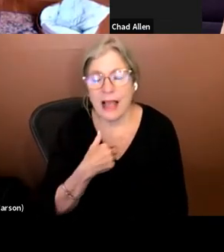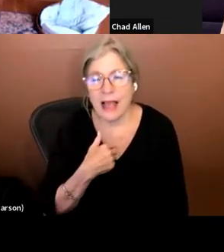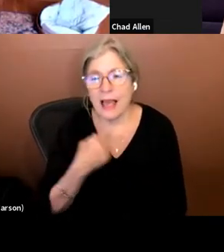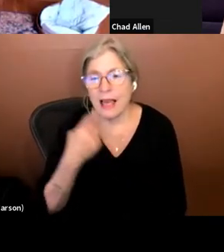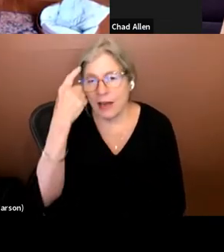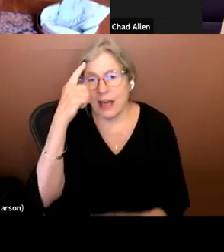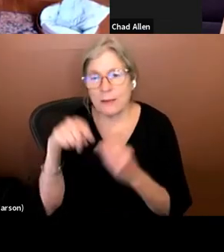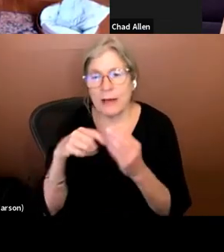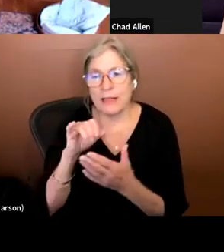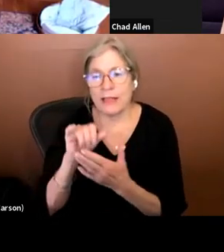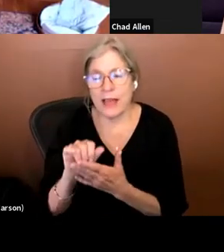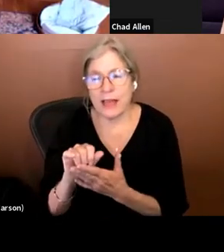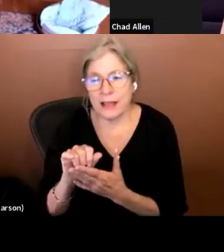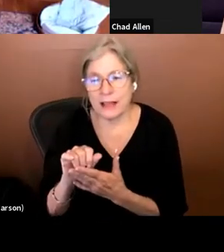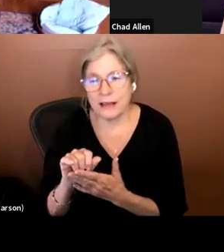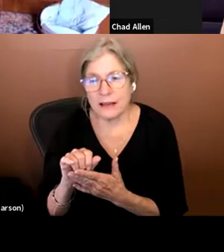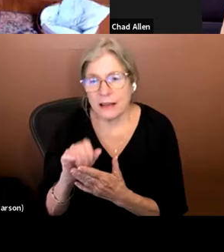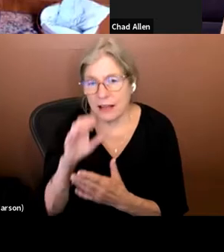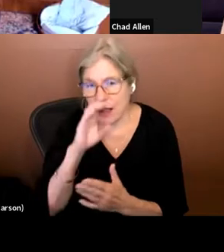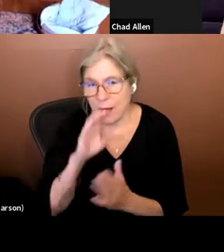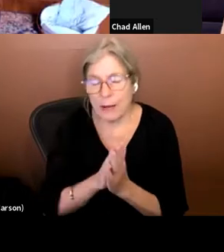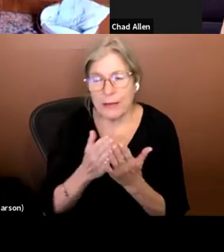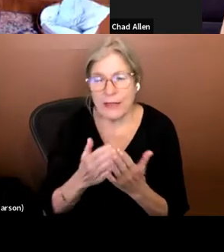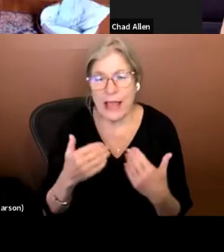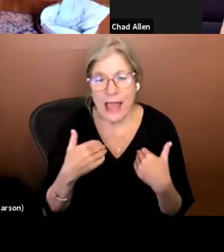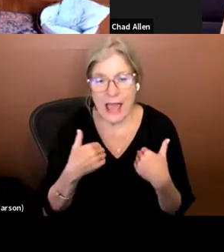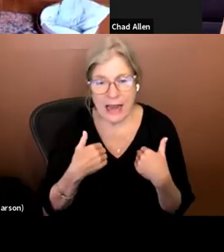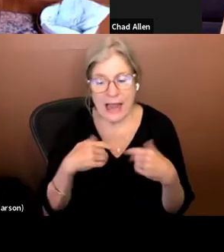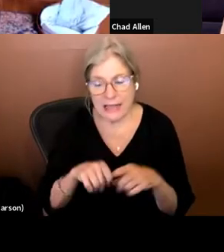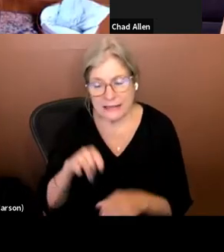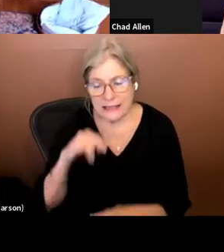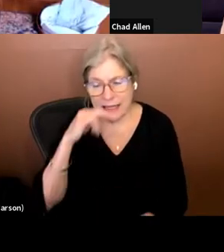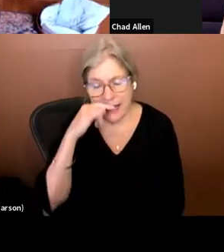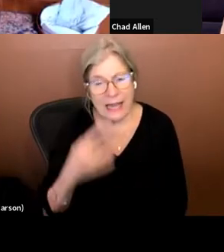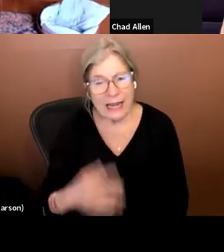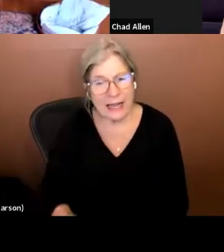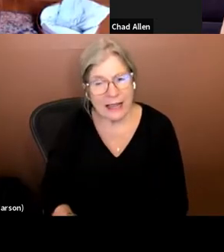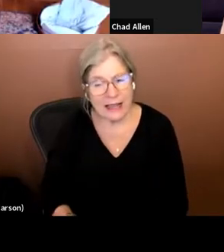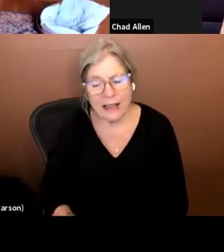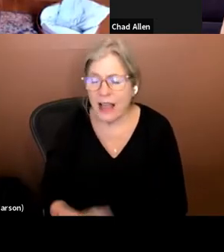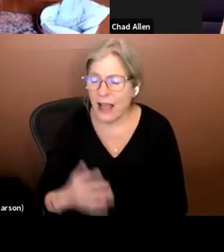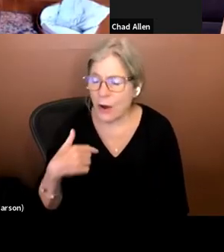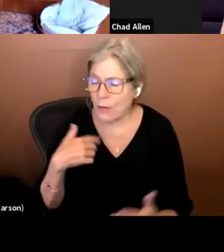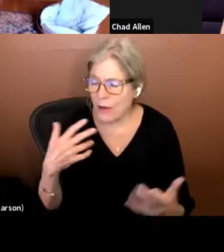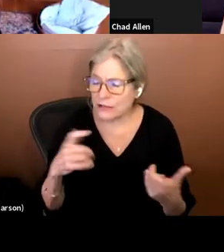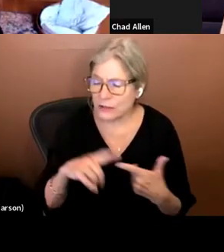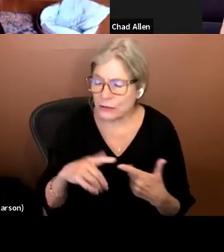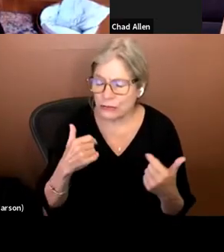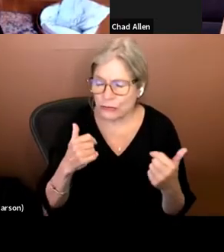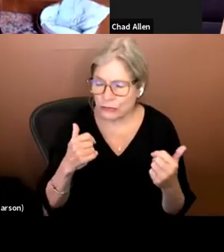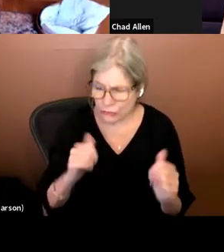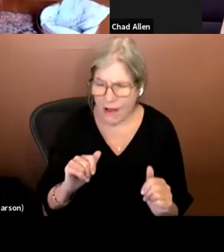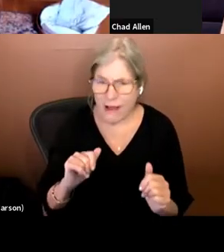that comic book that I had as a kid. And wanted to try and play it